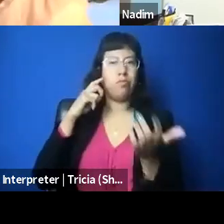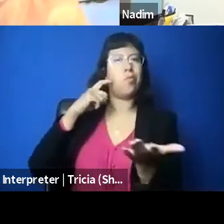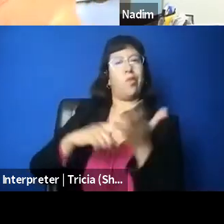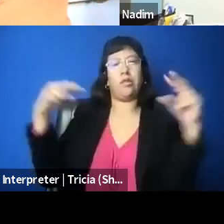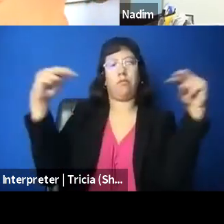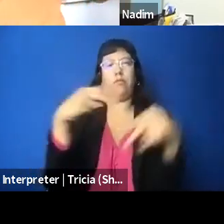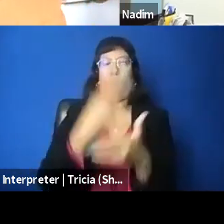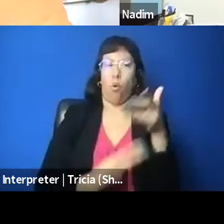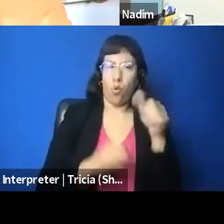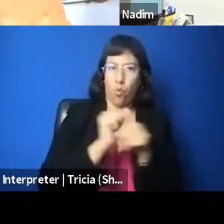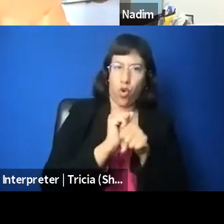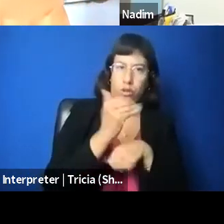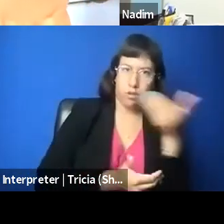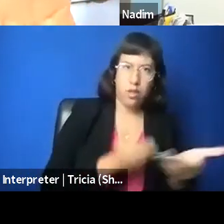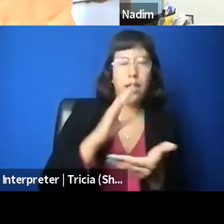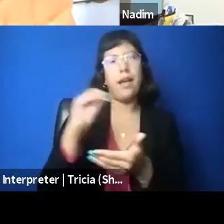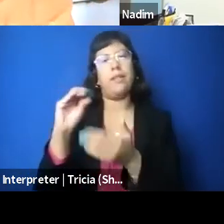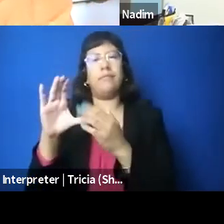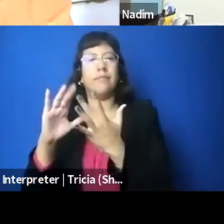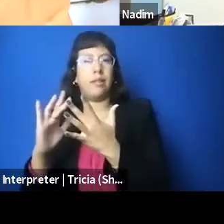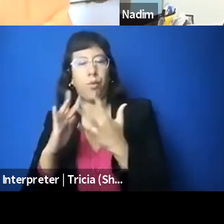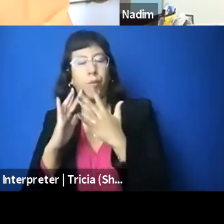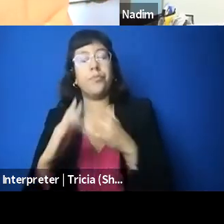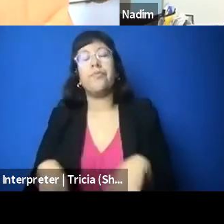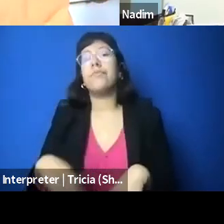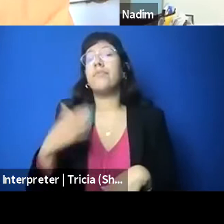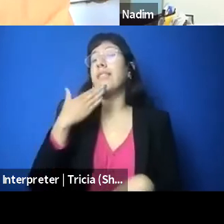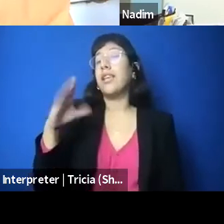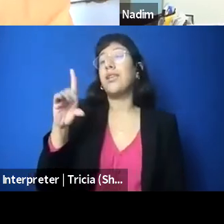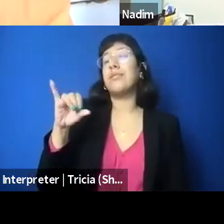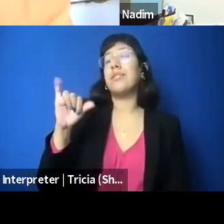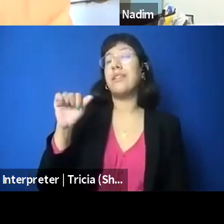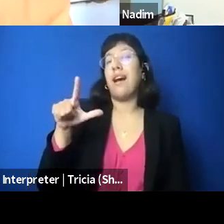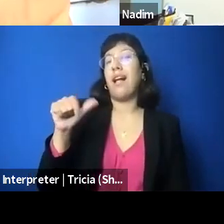So I want to say a shout out to the Institute for a Representative First Amendment,